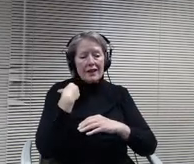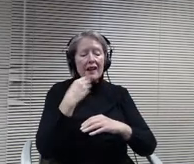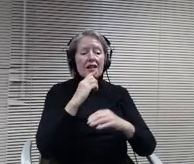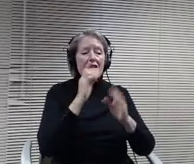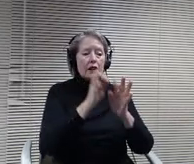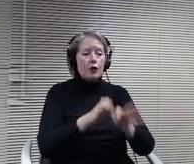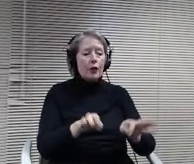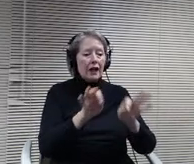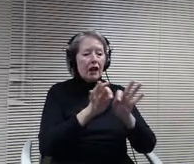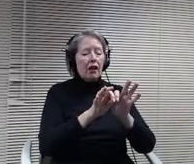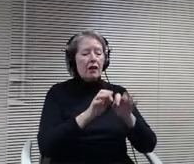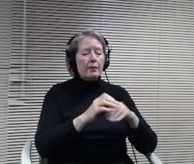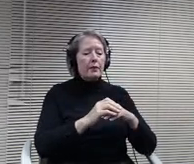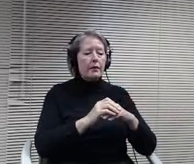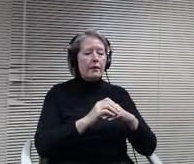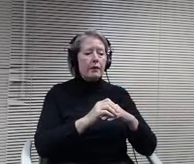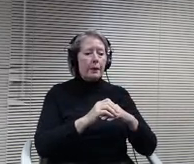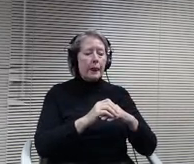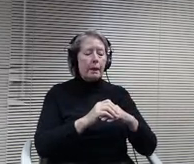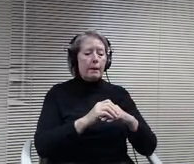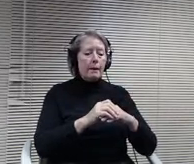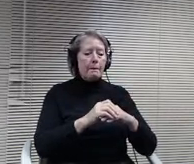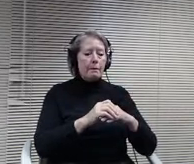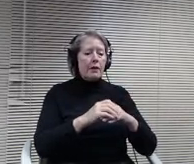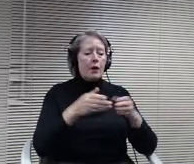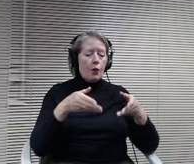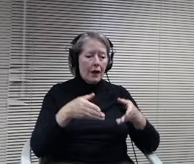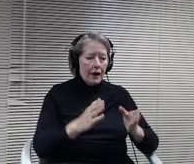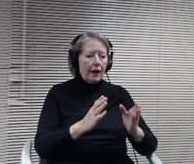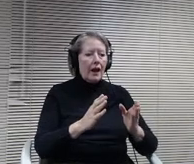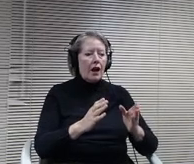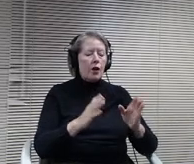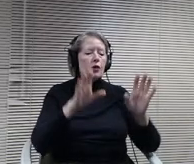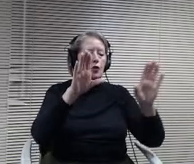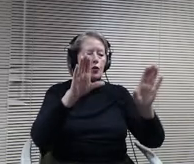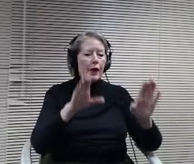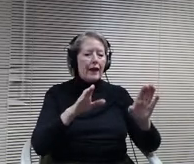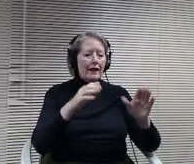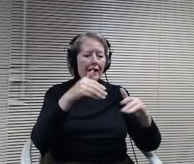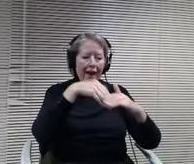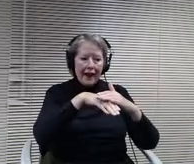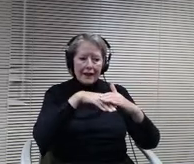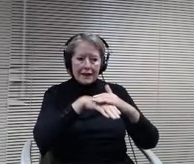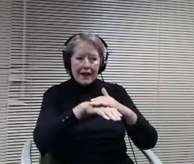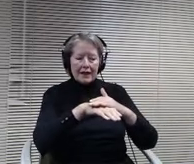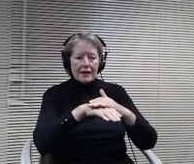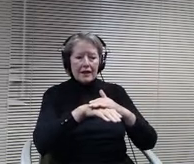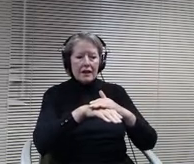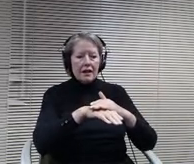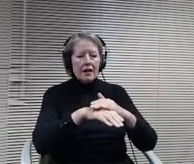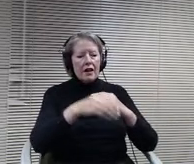great access. The frontage Rd in the back and be able to get things in and out very easily.